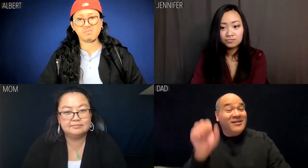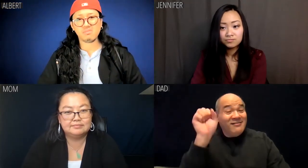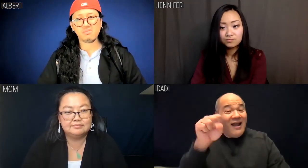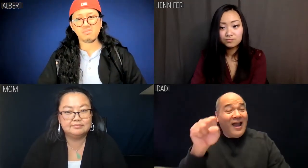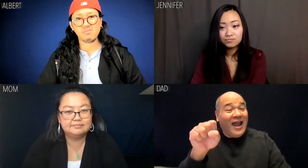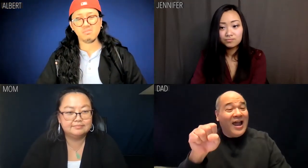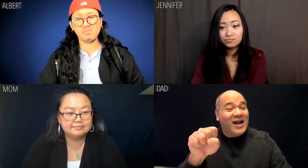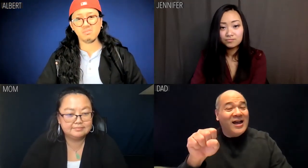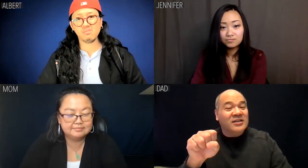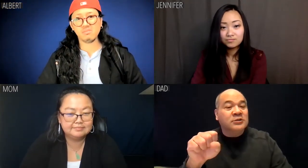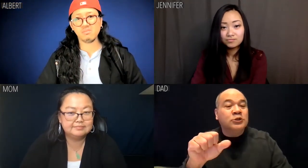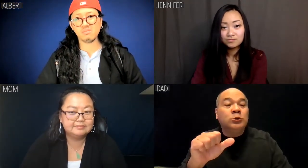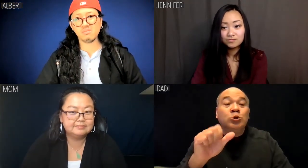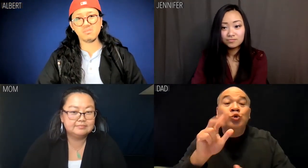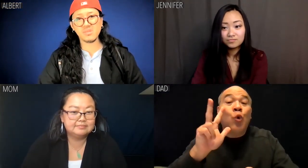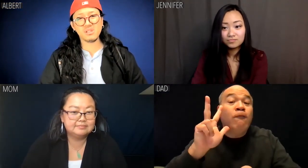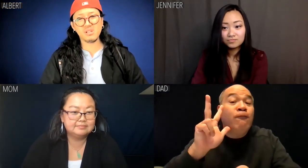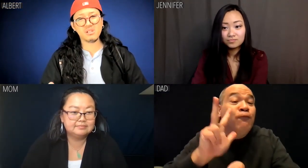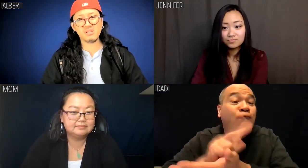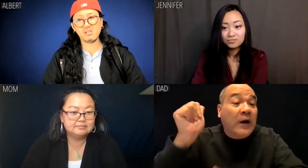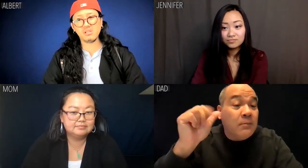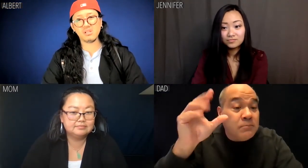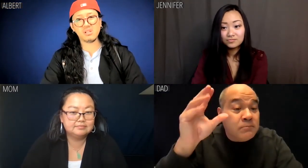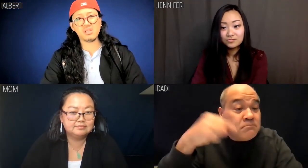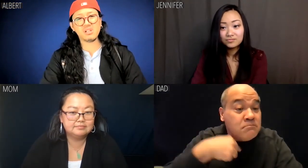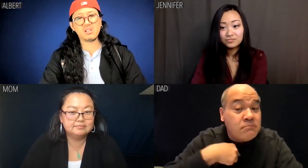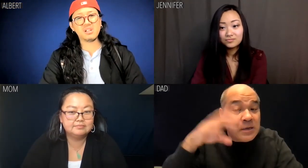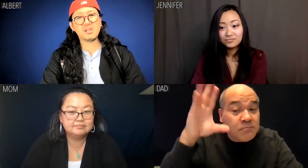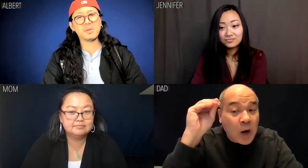Dad: Yeah, don't fuck it up for me, boy.